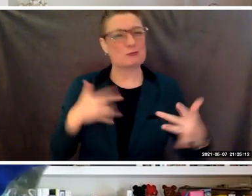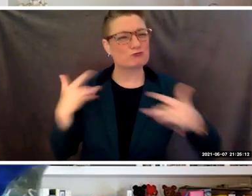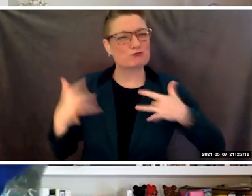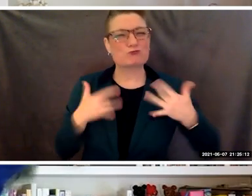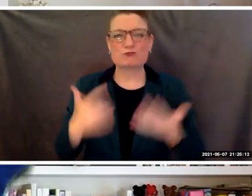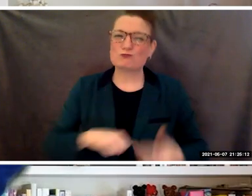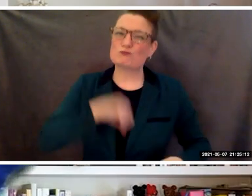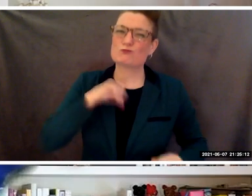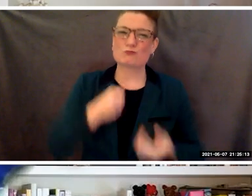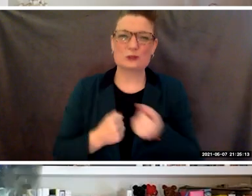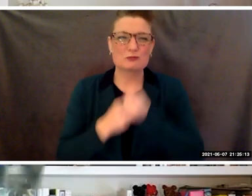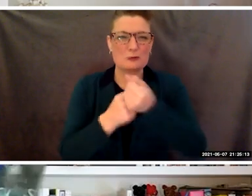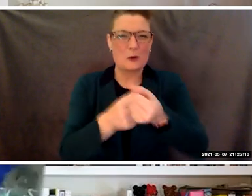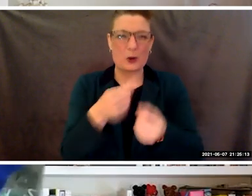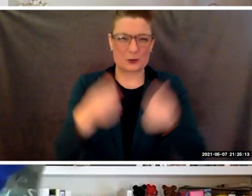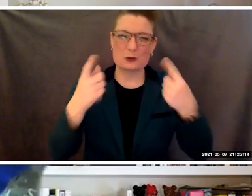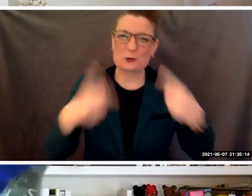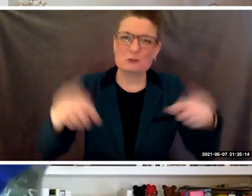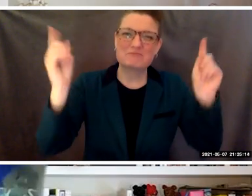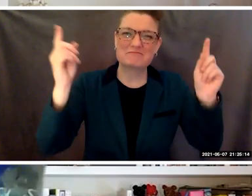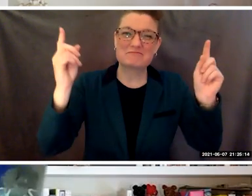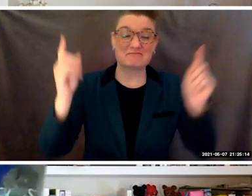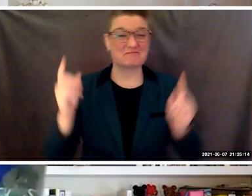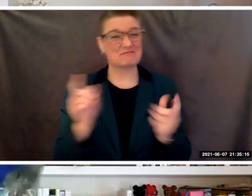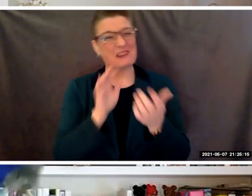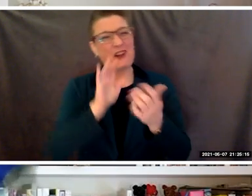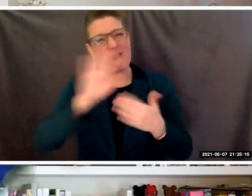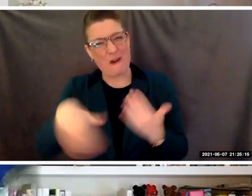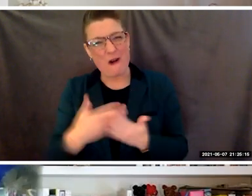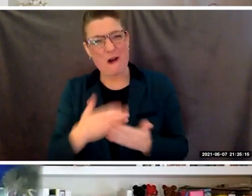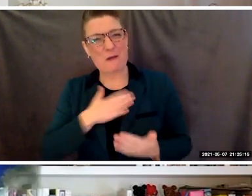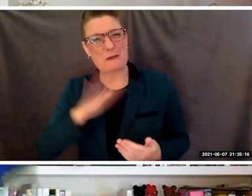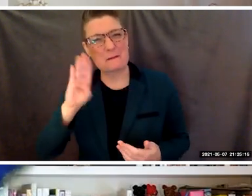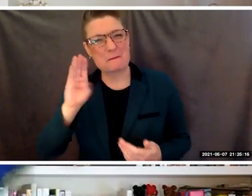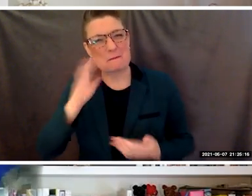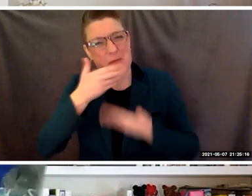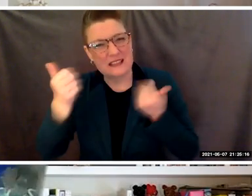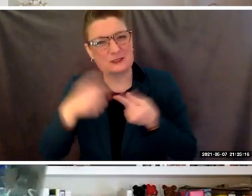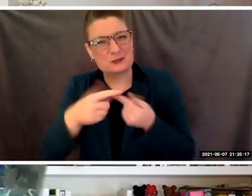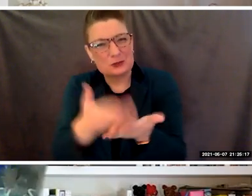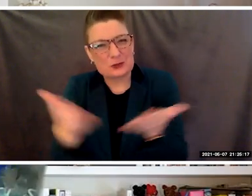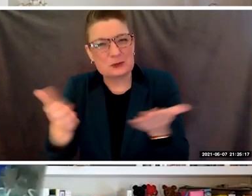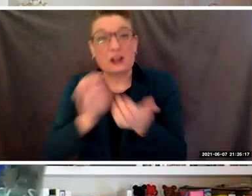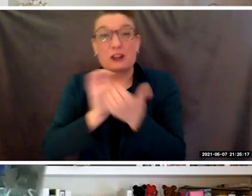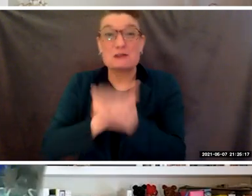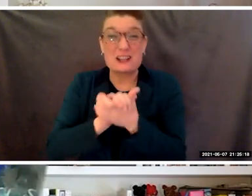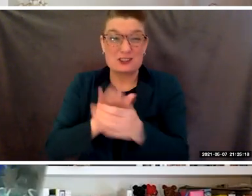again, all the best and congratulations on a job well done.